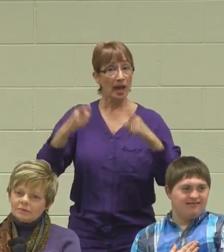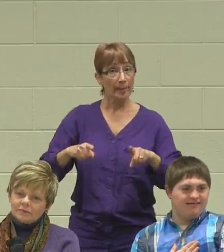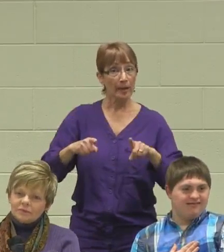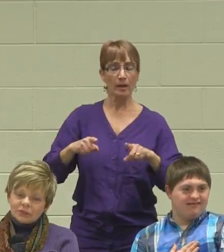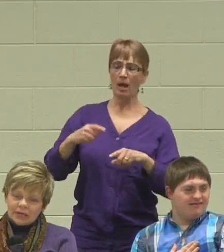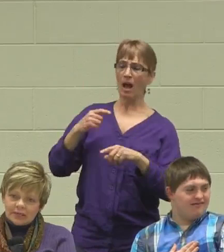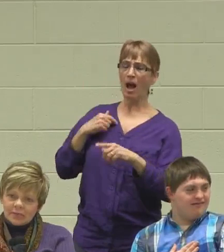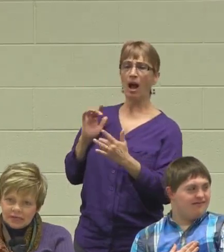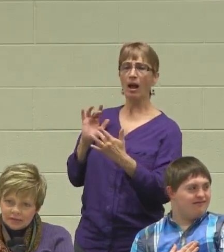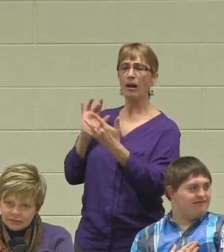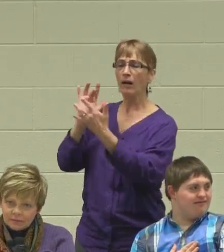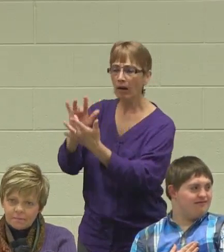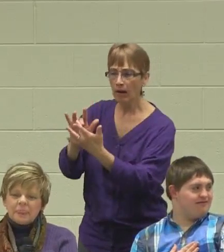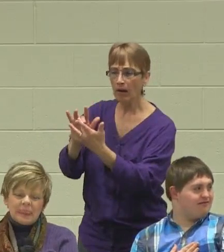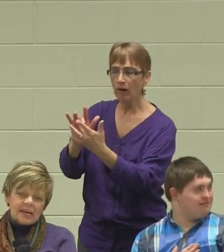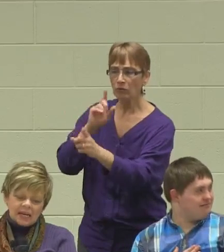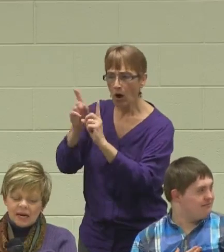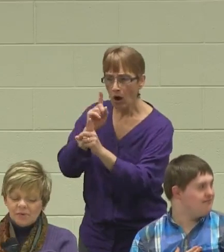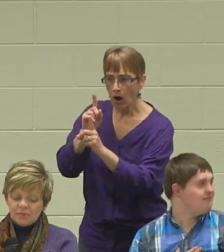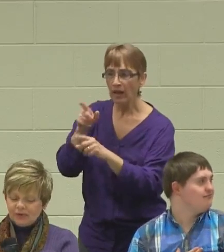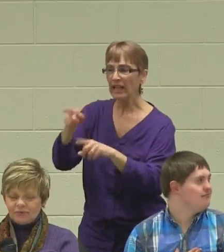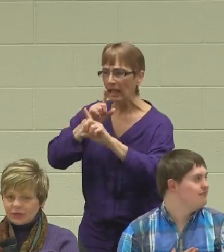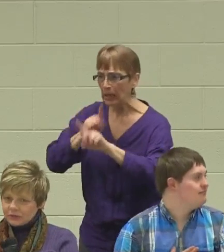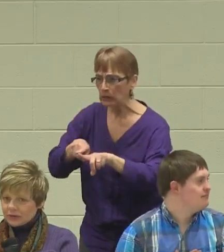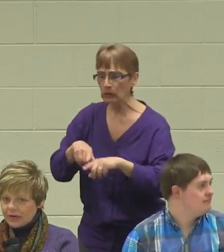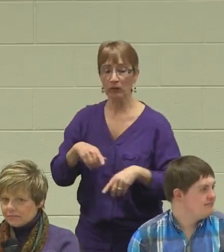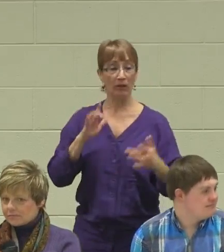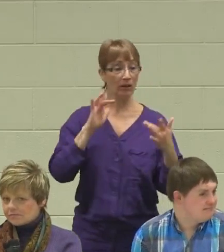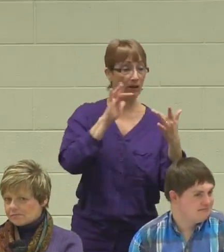will say something different. It can be pretty frustrating,